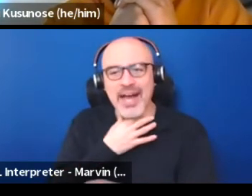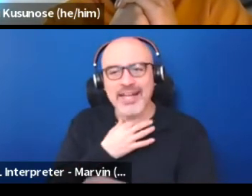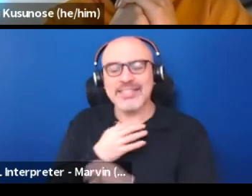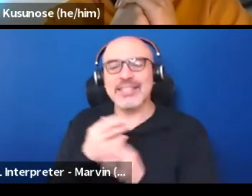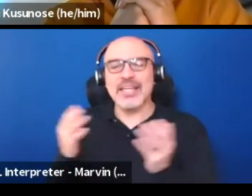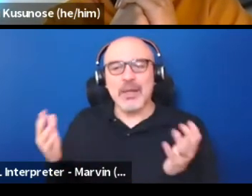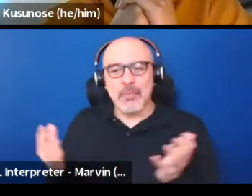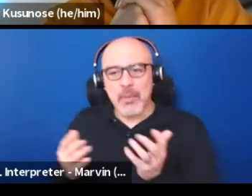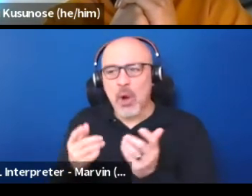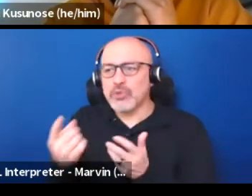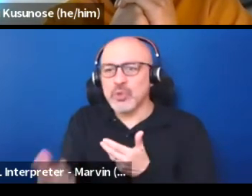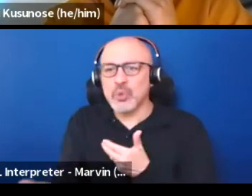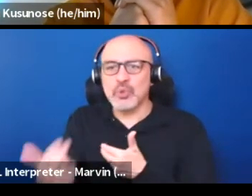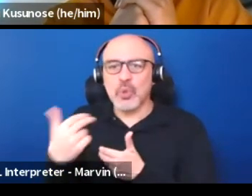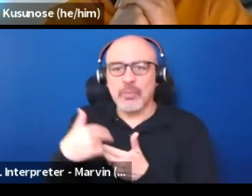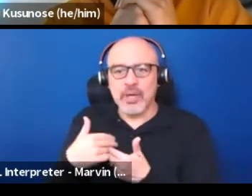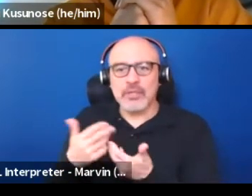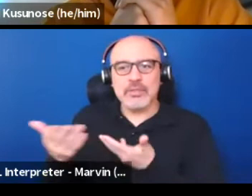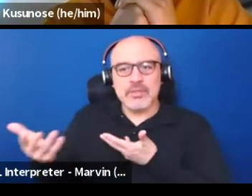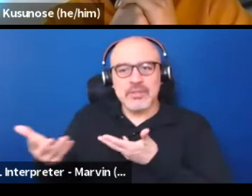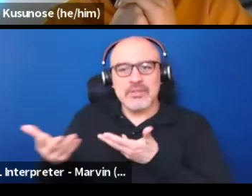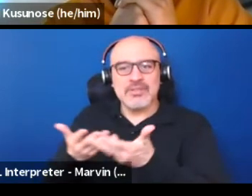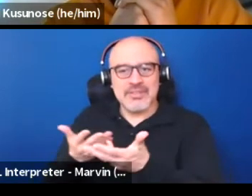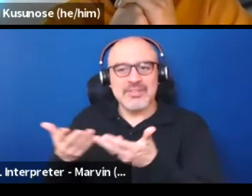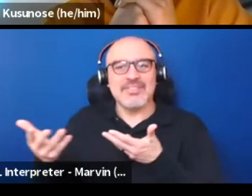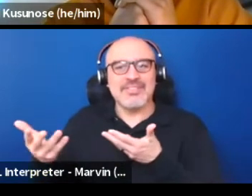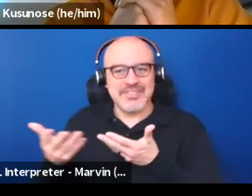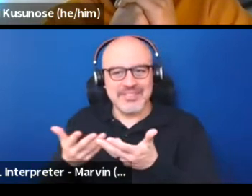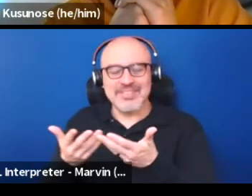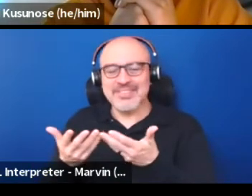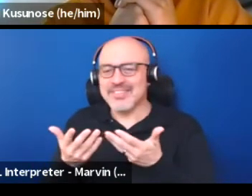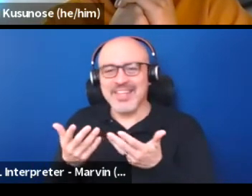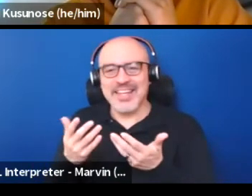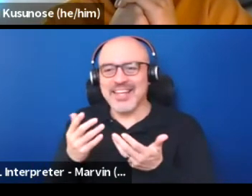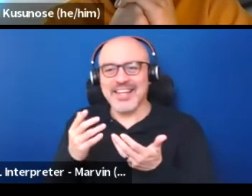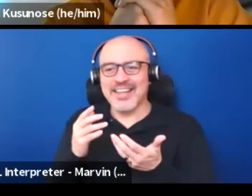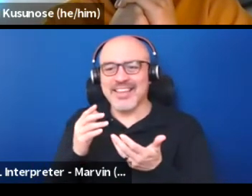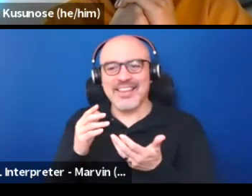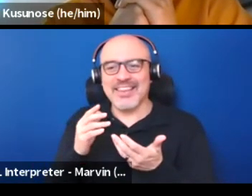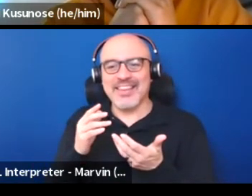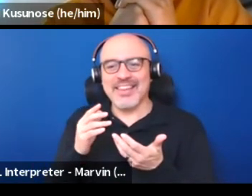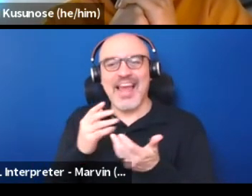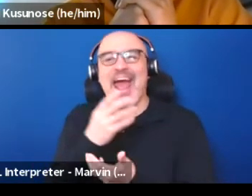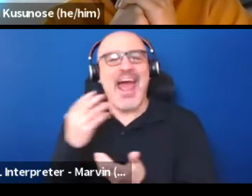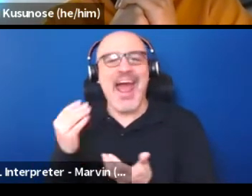And those are all... And what's great about all of those things